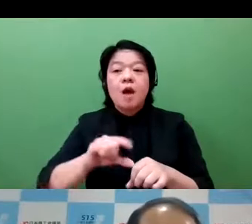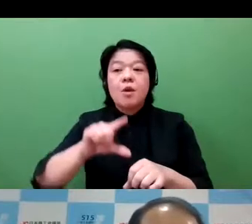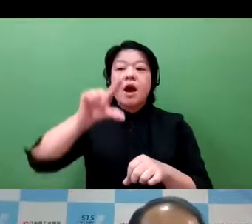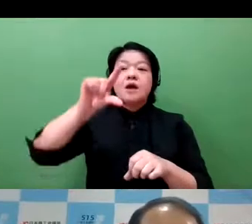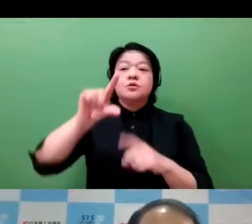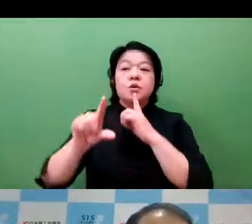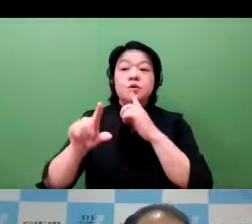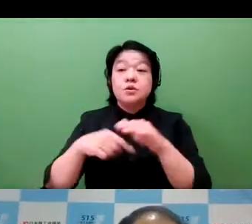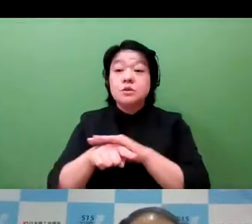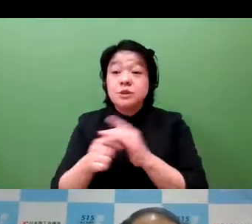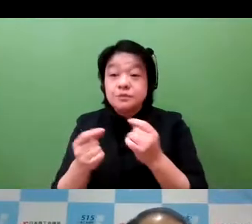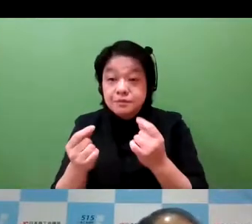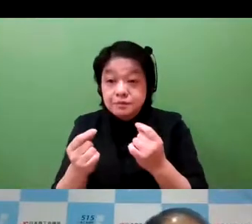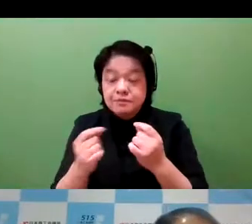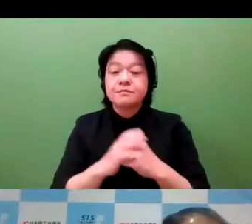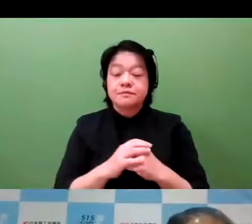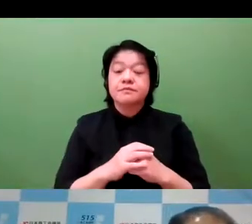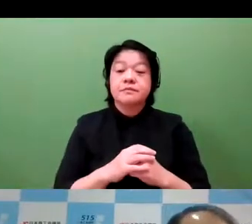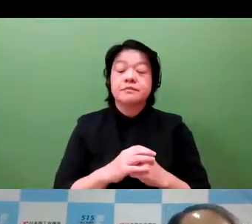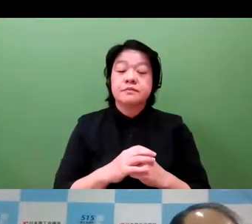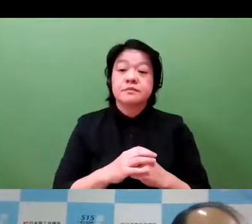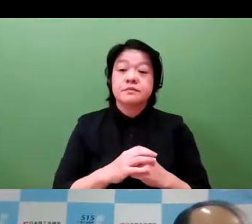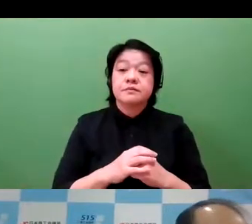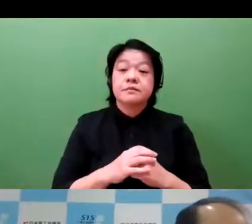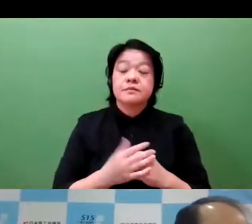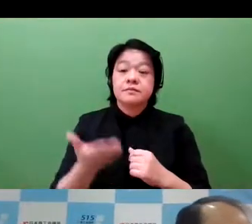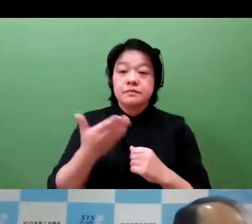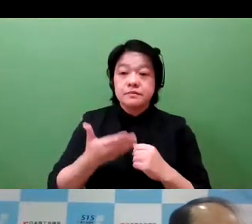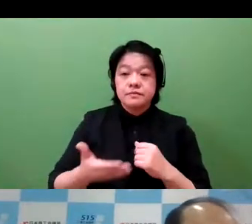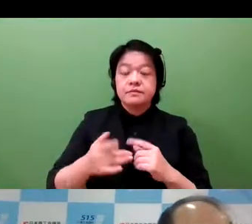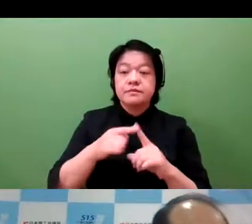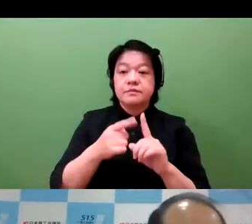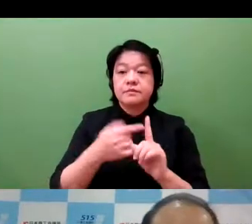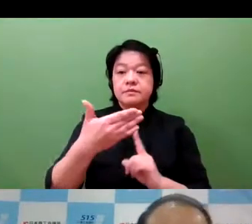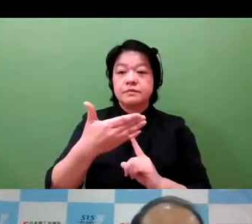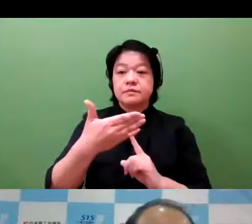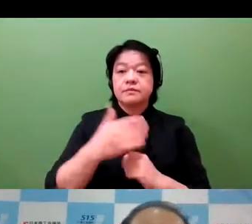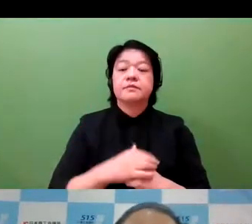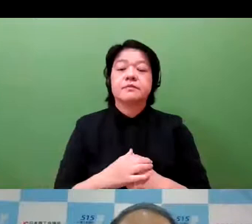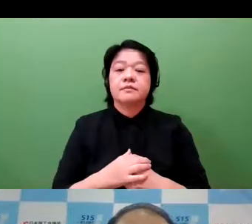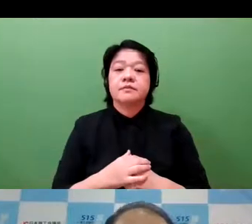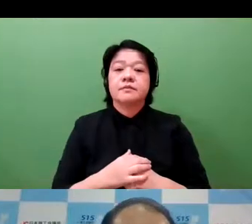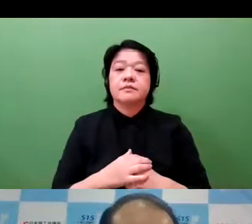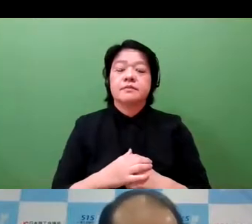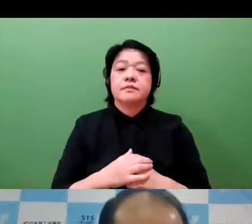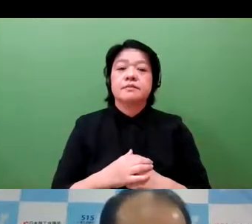there's ample room for growth. So it can be translated as well as such. And now, moving on to page 9--